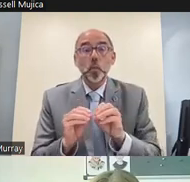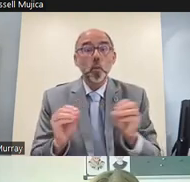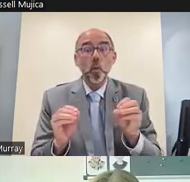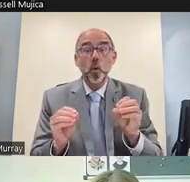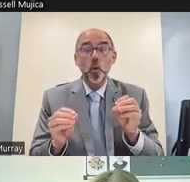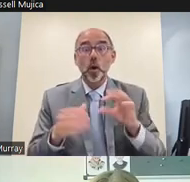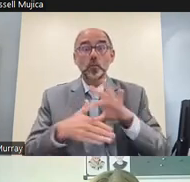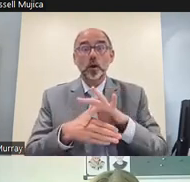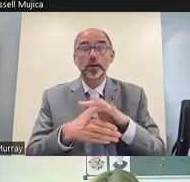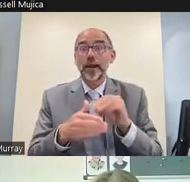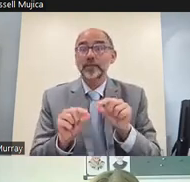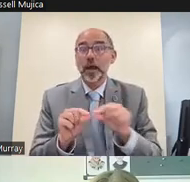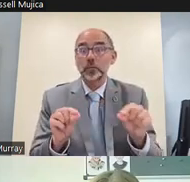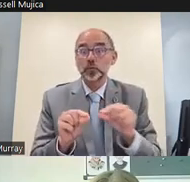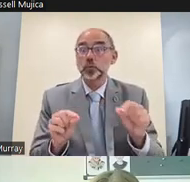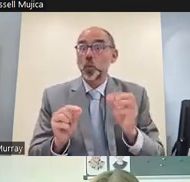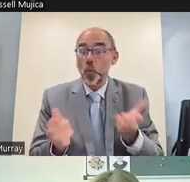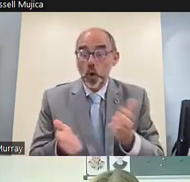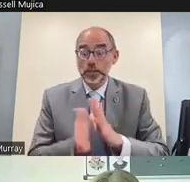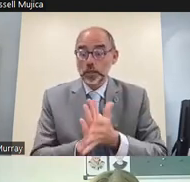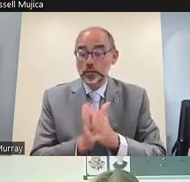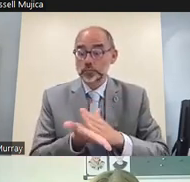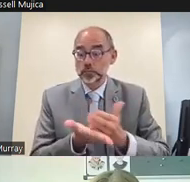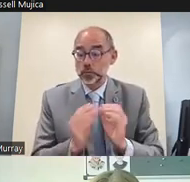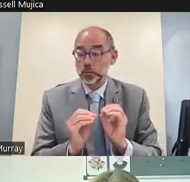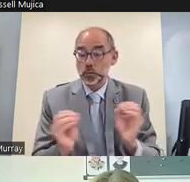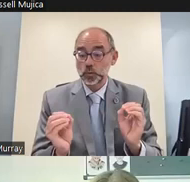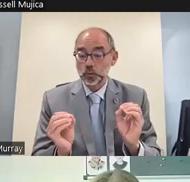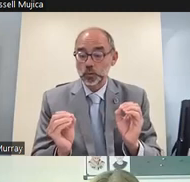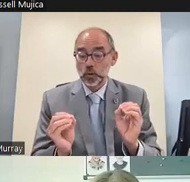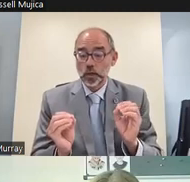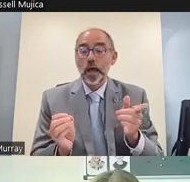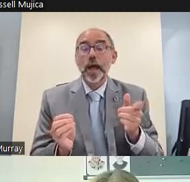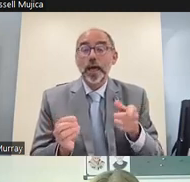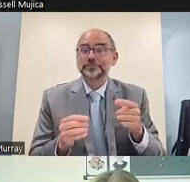but in the first month no content was captioned or interpreted and this is still an ongoing issue